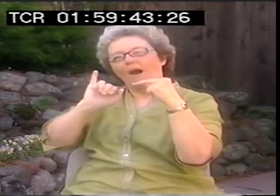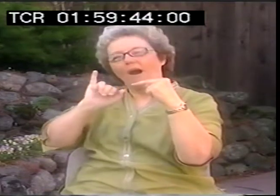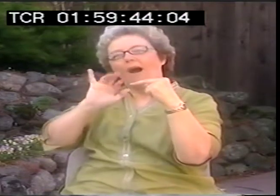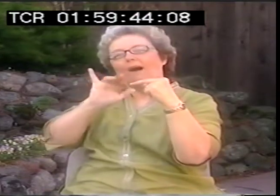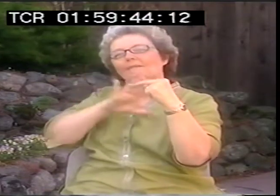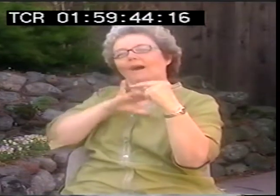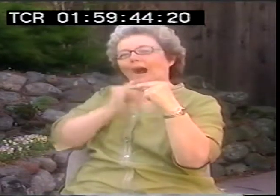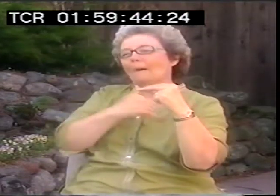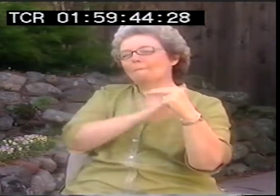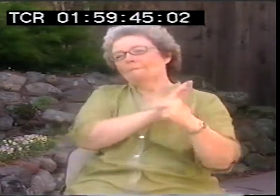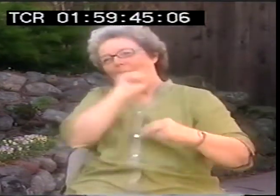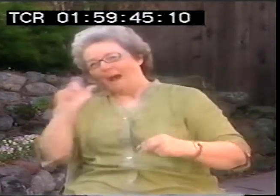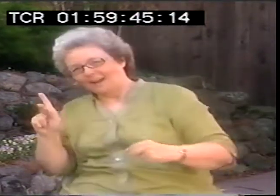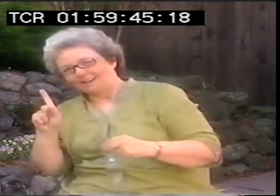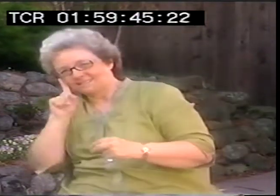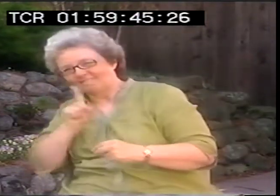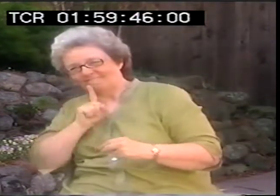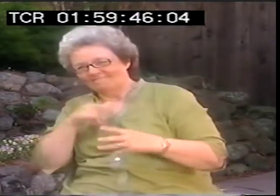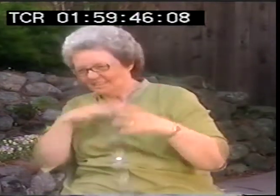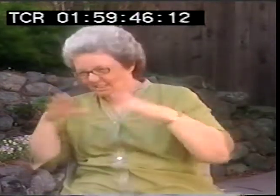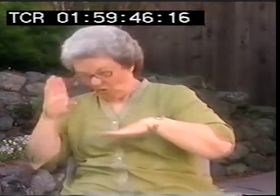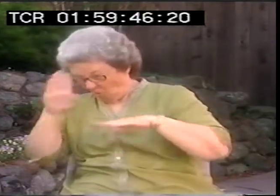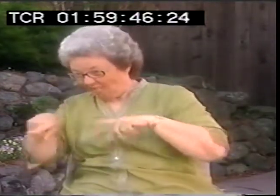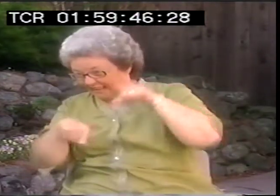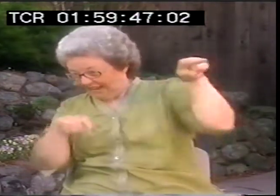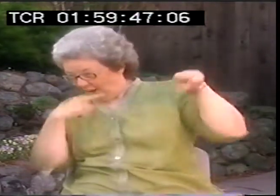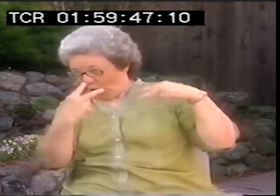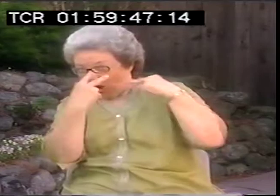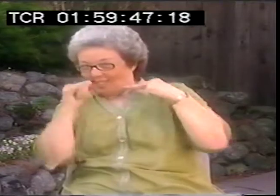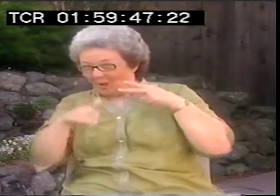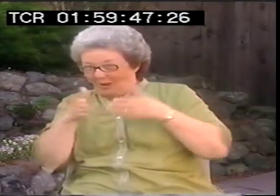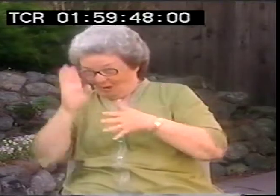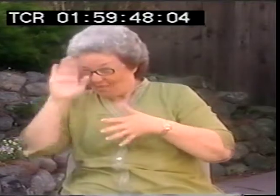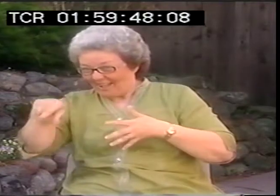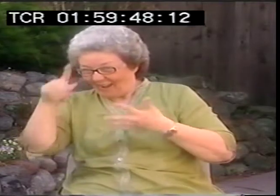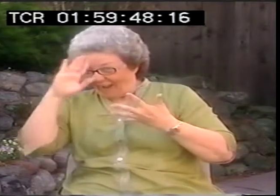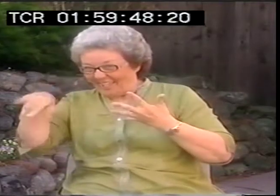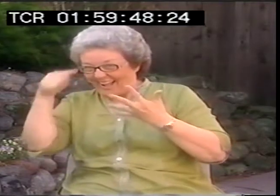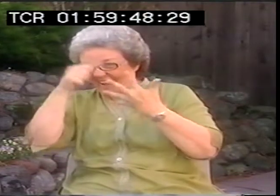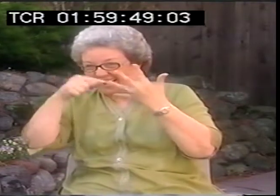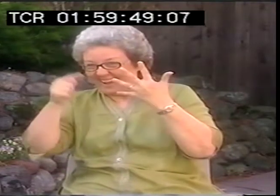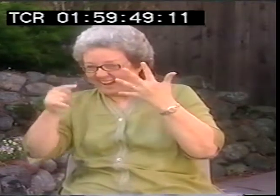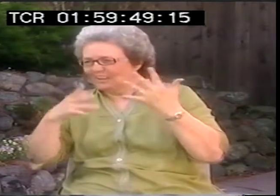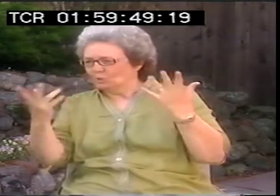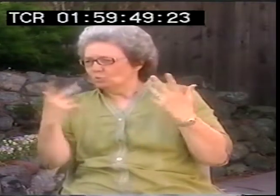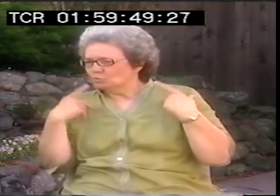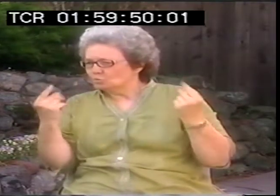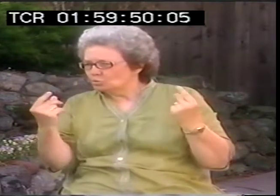which I think is an important perspective to have. Then I go back to my own deaf community. I want to say, do you know how hearing people see us?